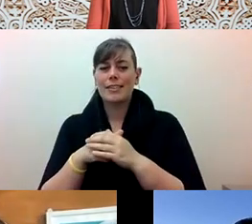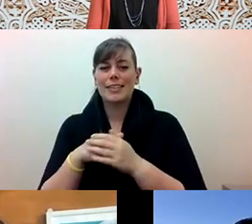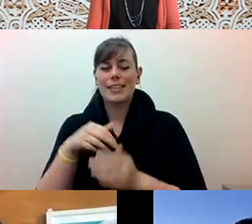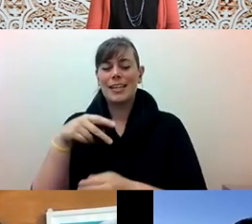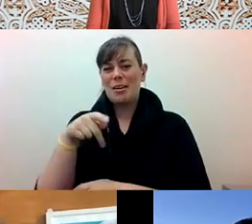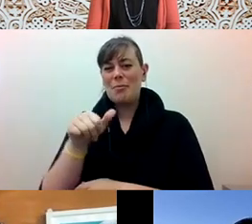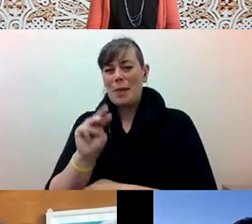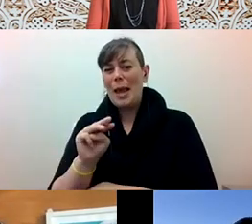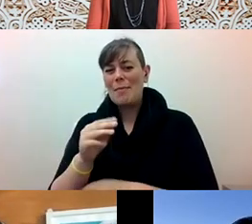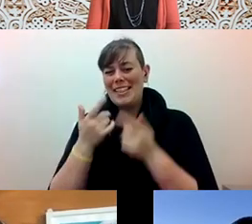Katherine Lee, Pam Tau Lee, Diane Fujino: Alex!